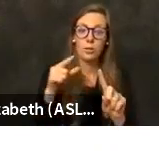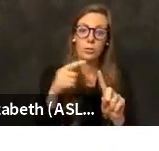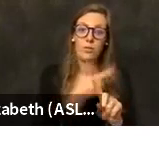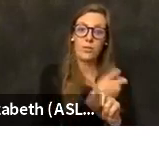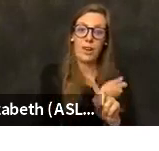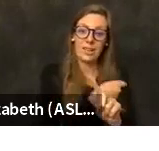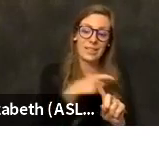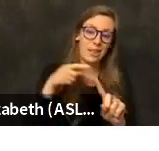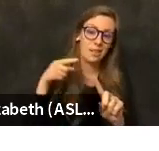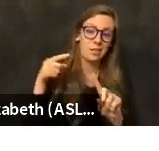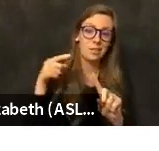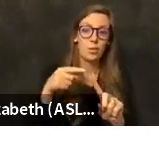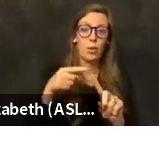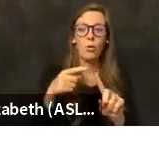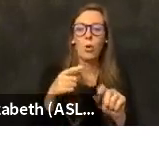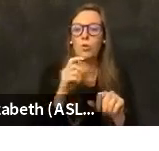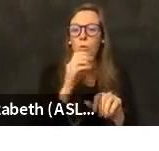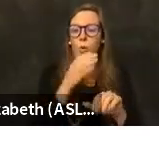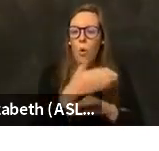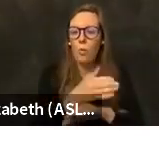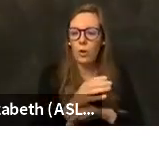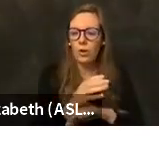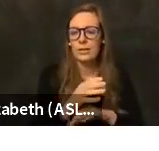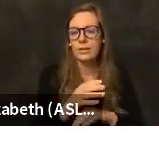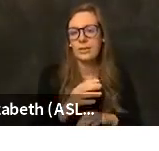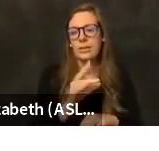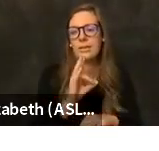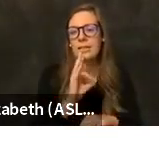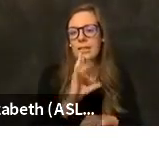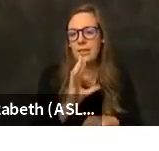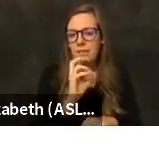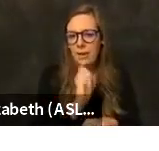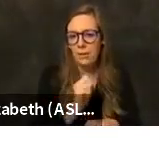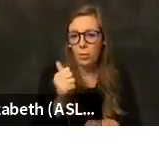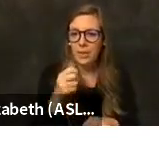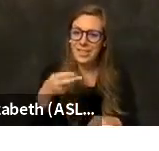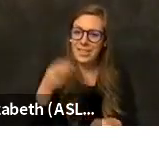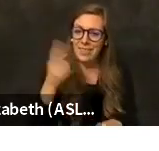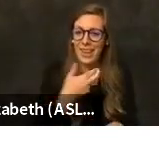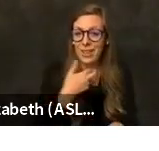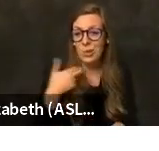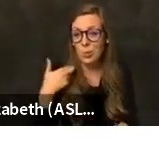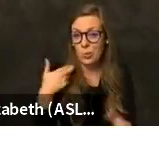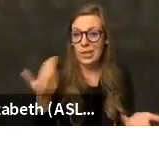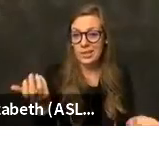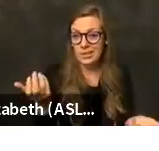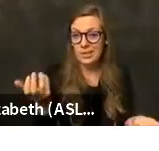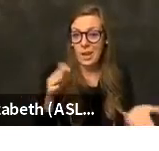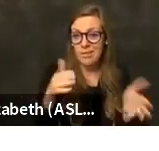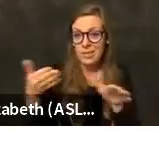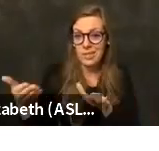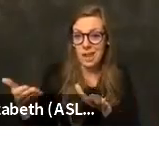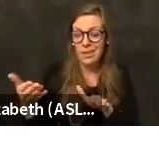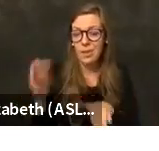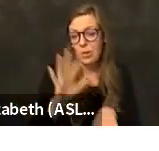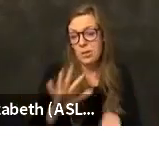five percent, which, as we've discussed before, had the highest mortality. Those over seventy five percent comprise about 10 percent of our population, but